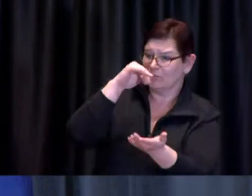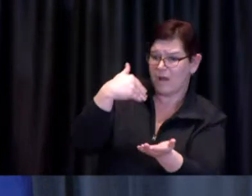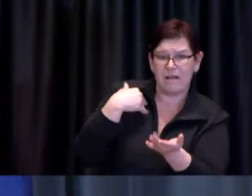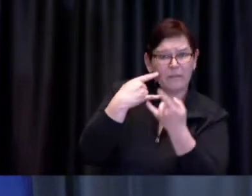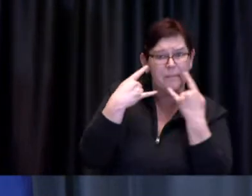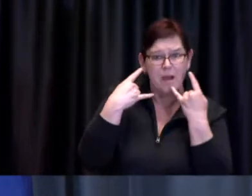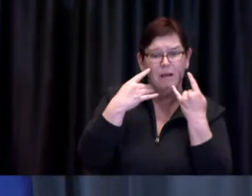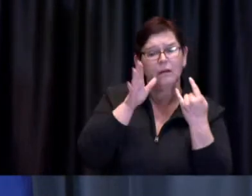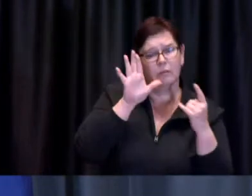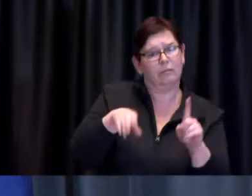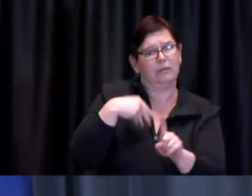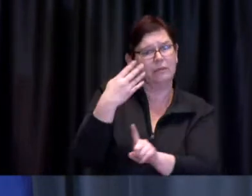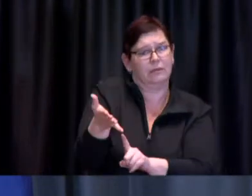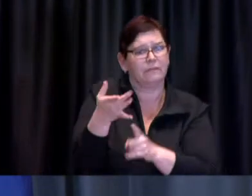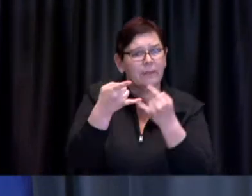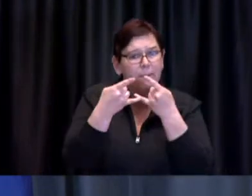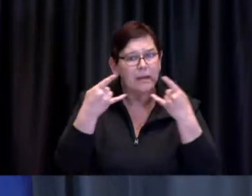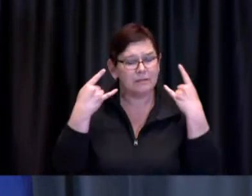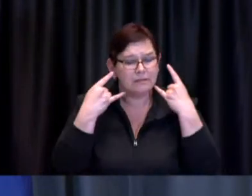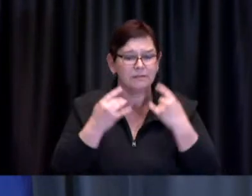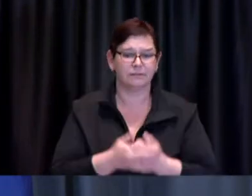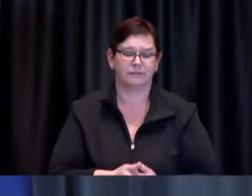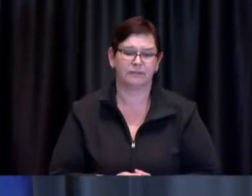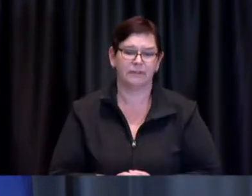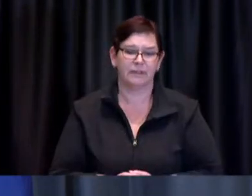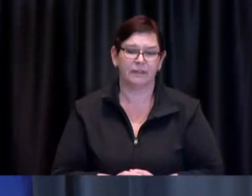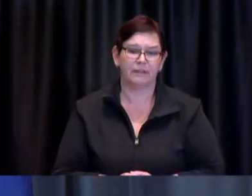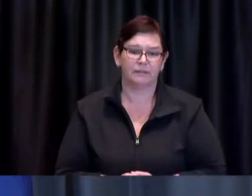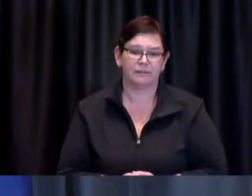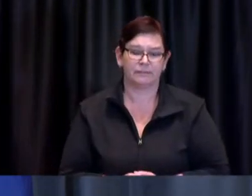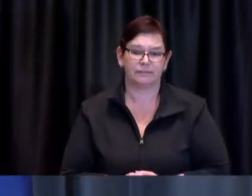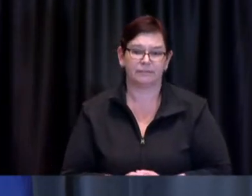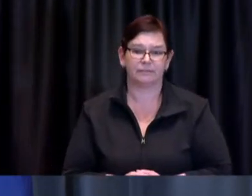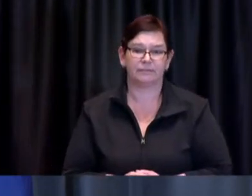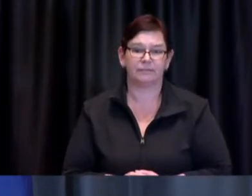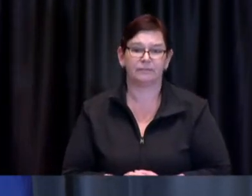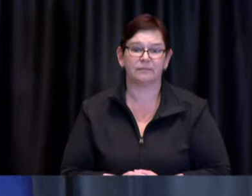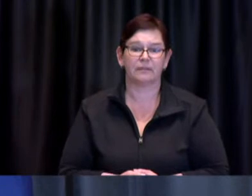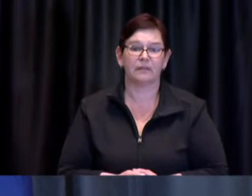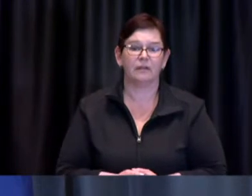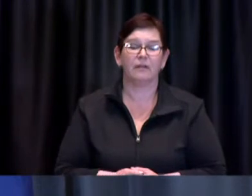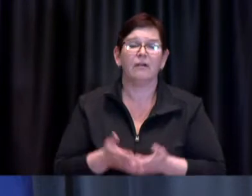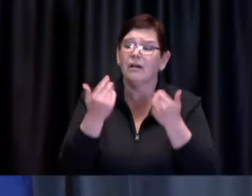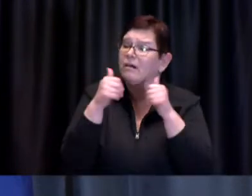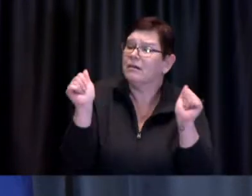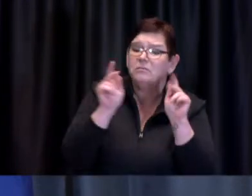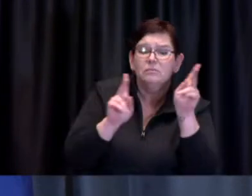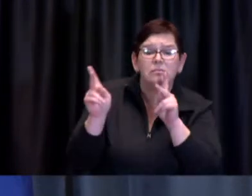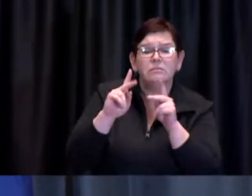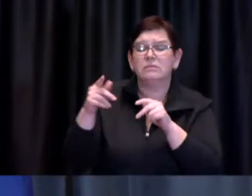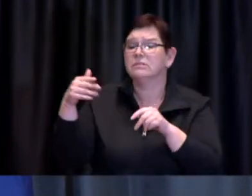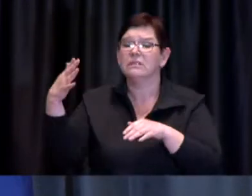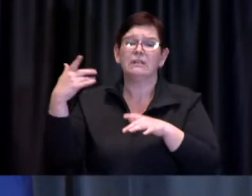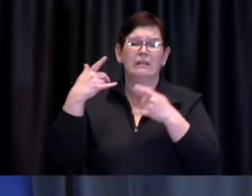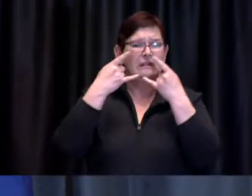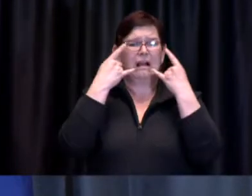We also have processes in place to assist any clients who are unable to wear a mask for medical reasons.